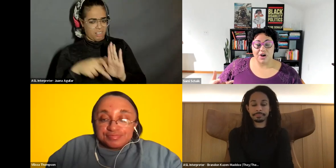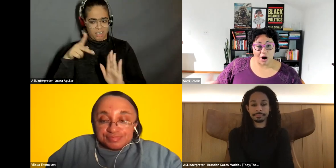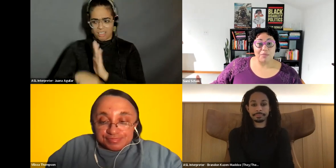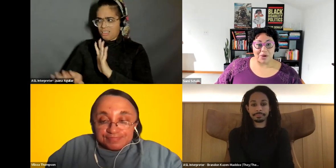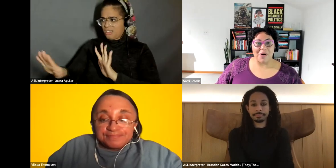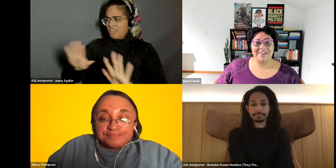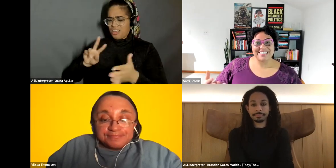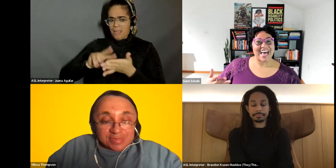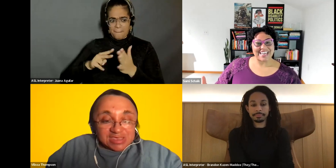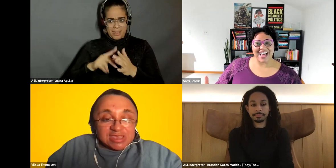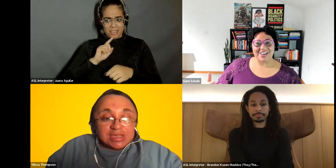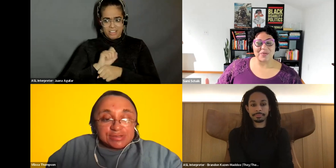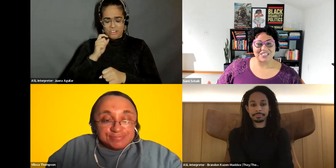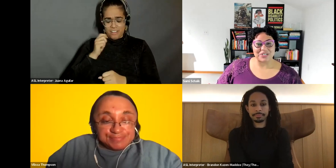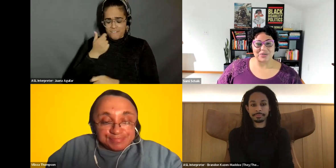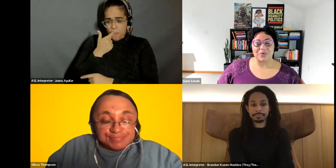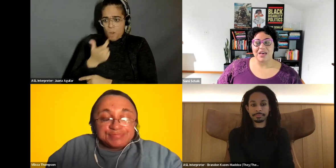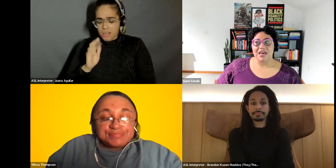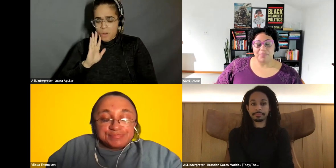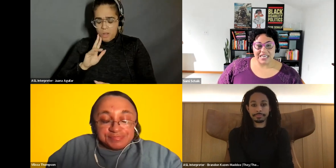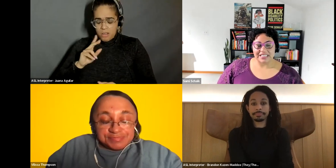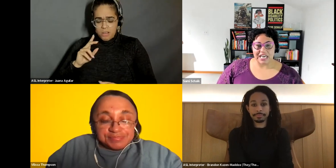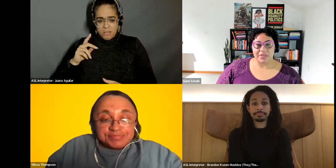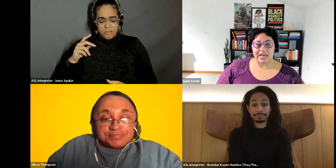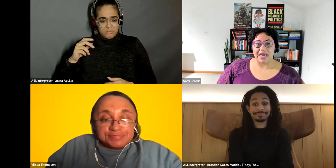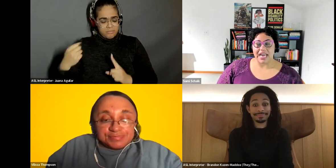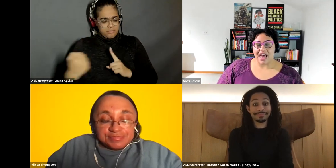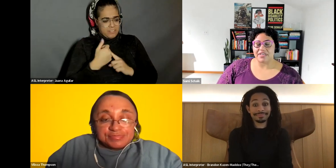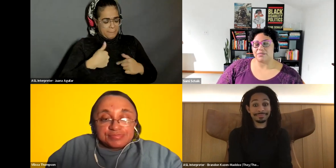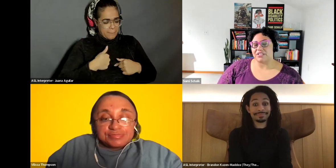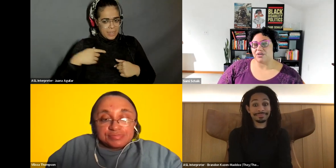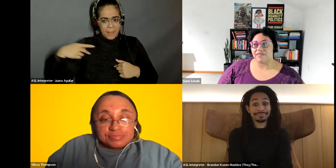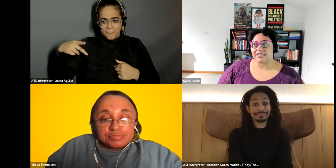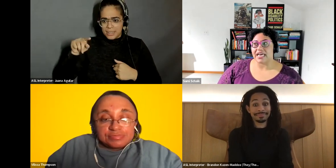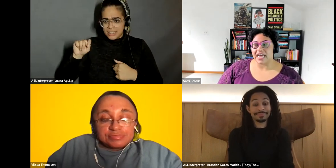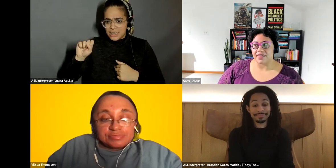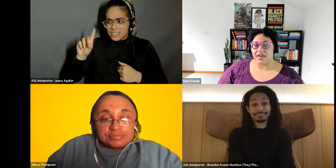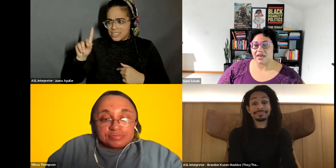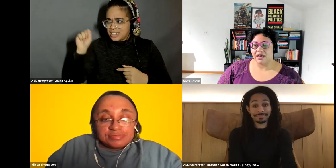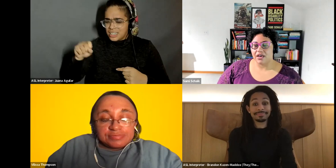Sami Schalk: Are we that not going to be disabling and have these mental effects? And I think